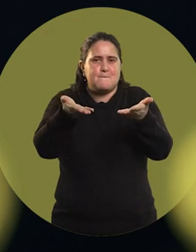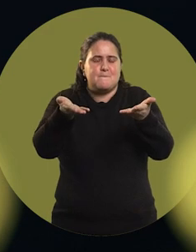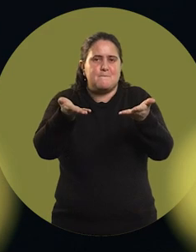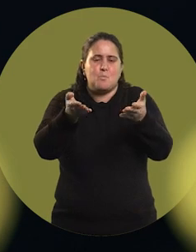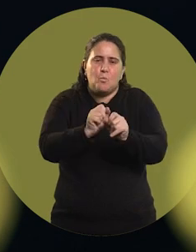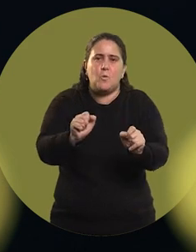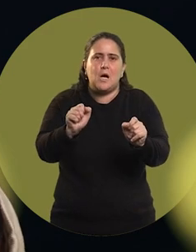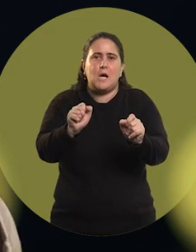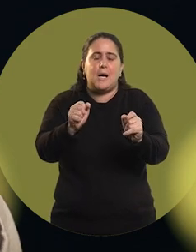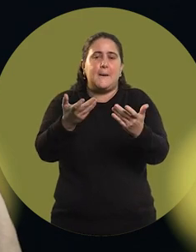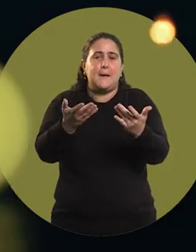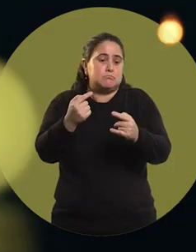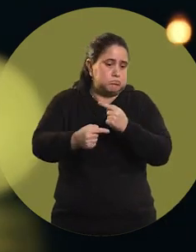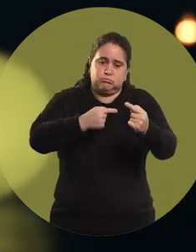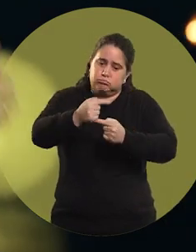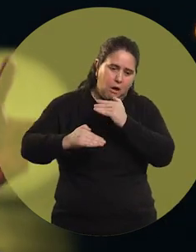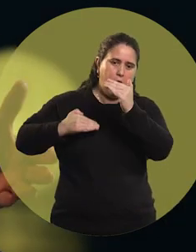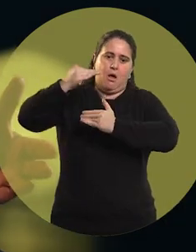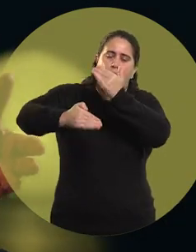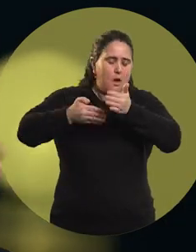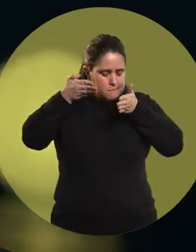on being able to move on